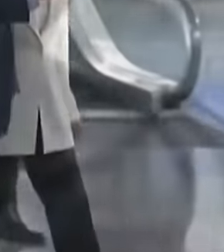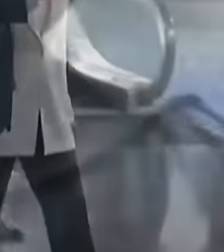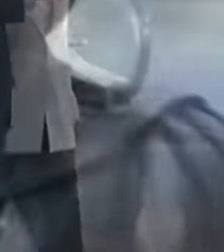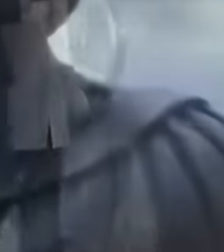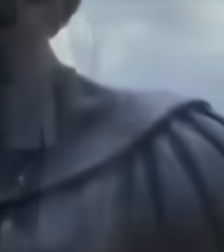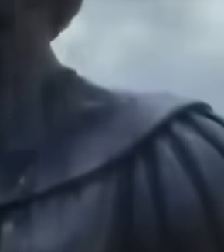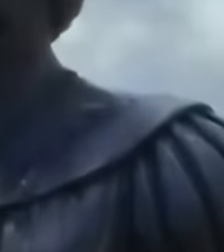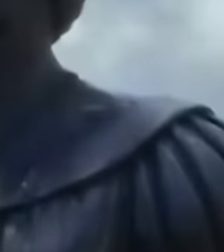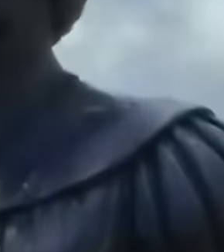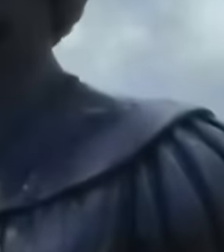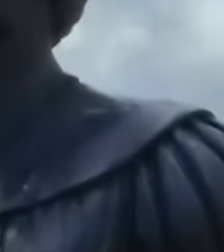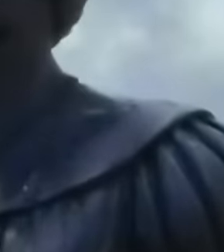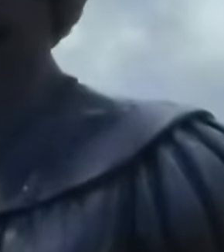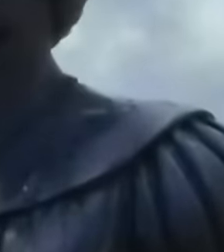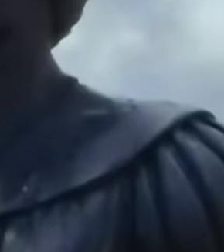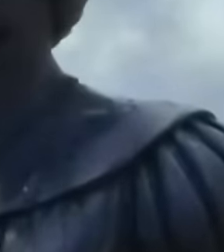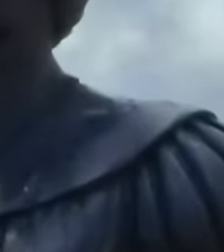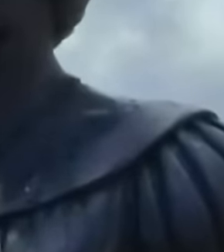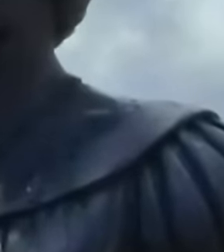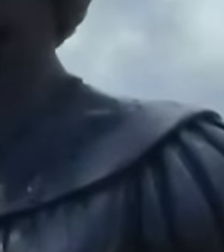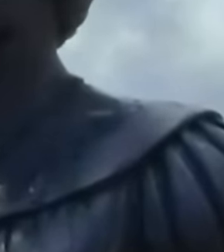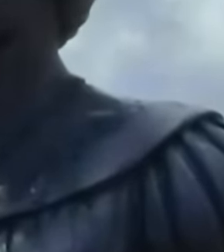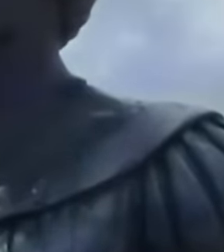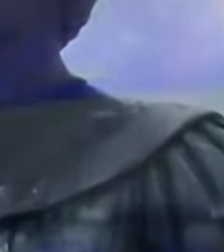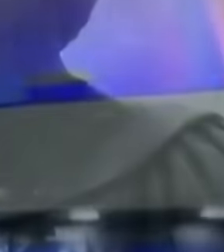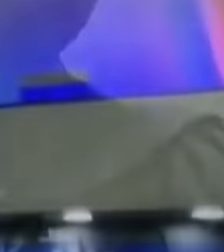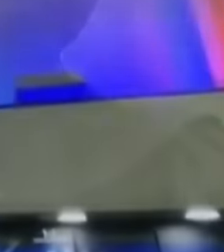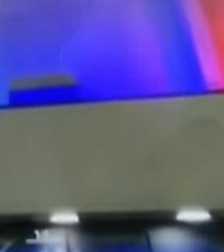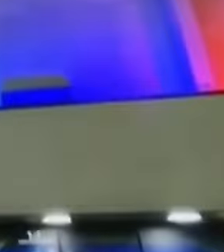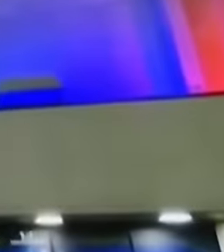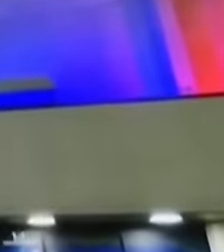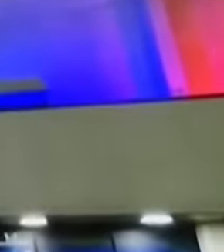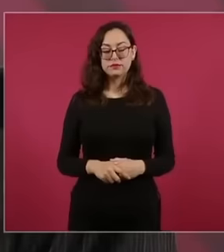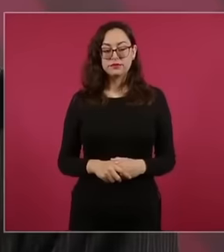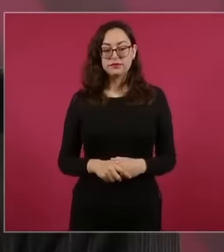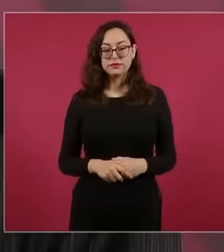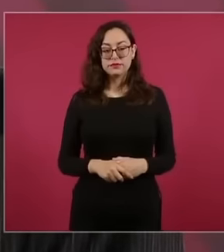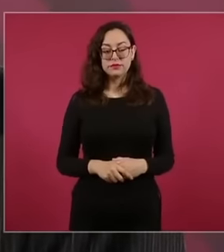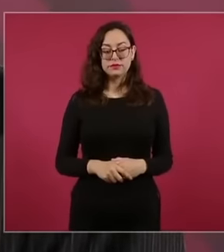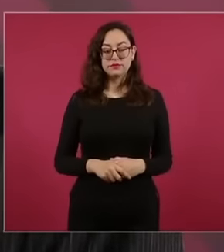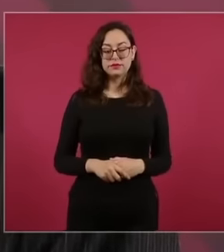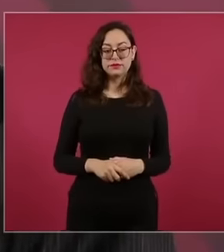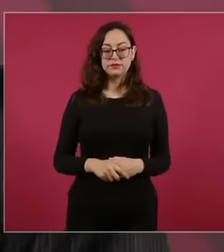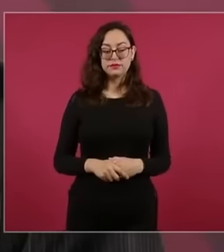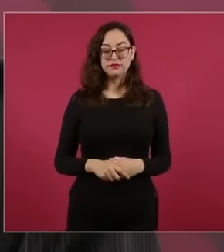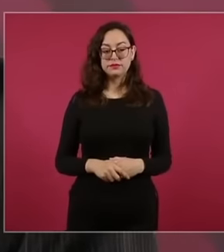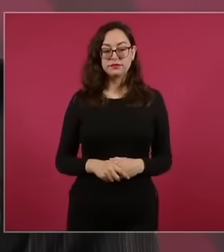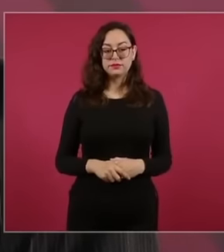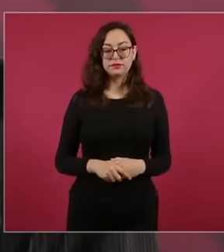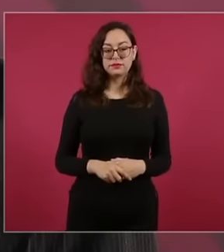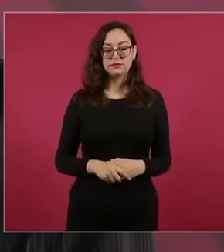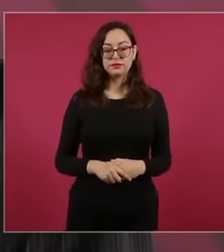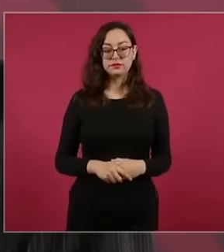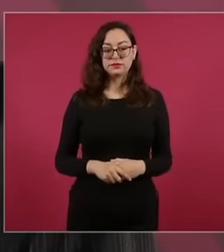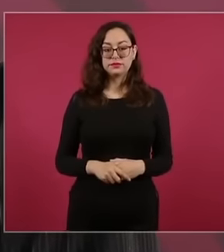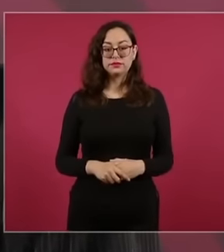not with the